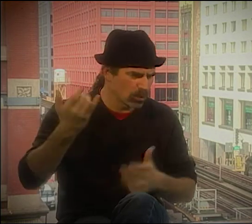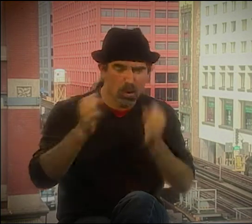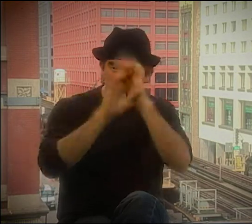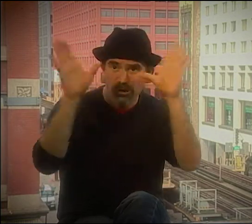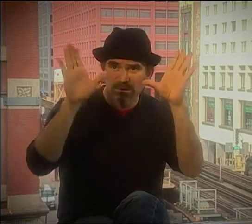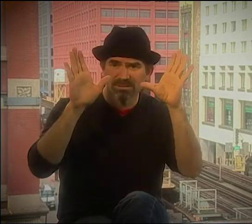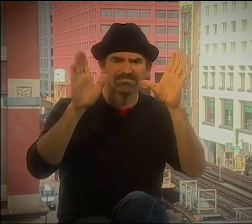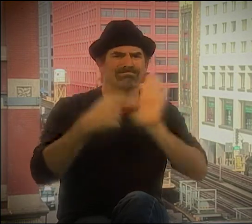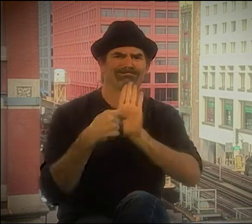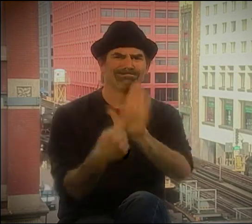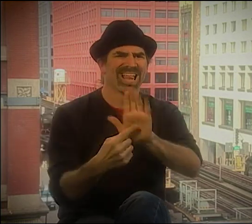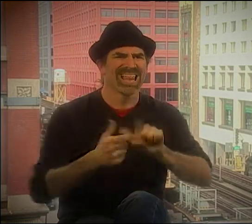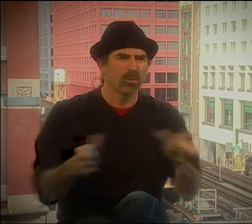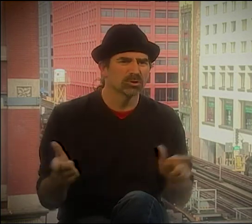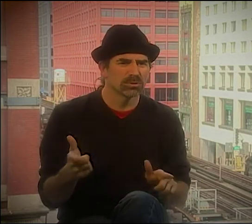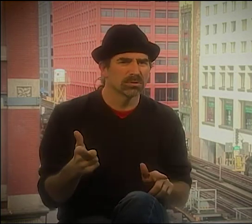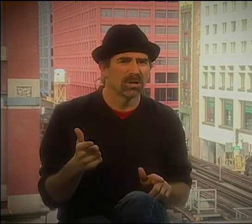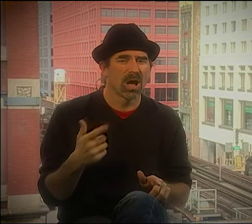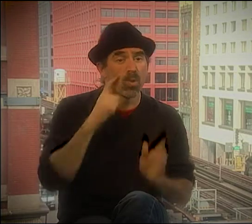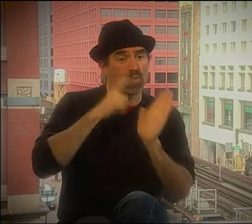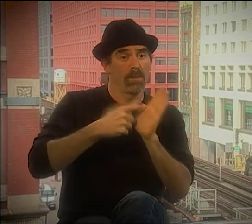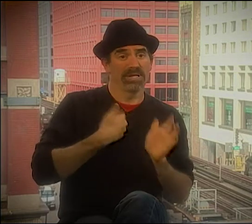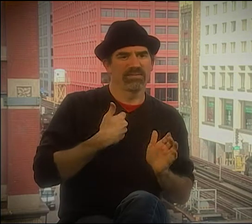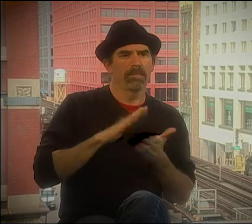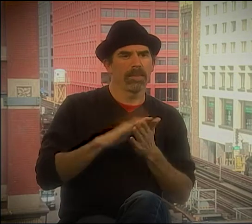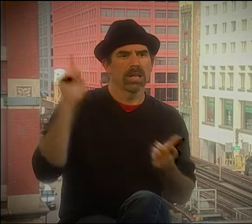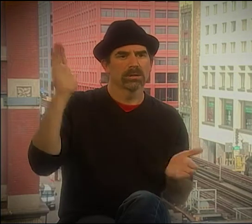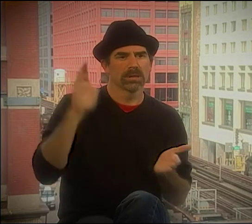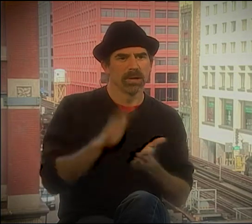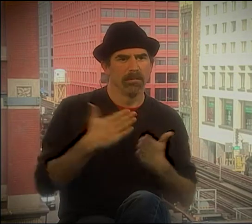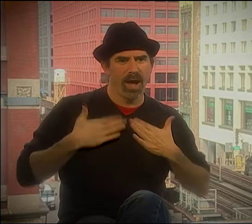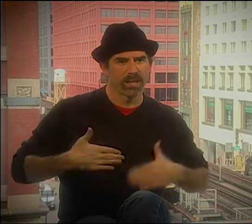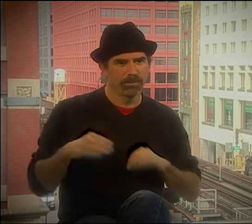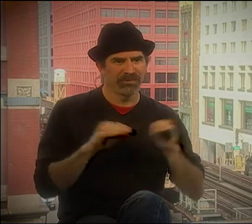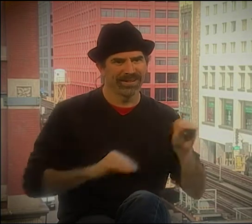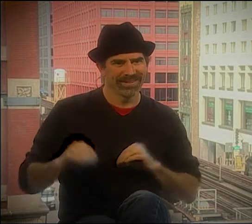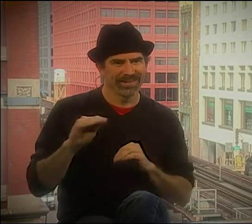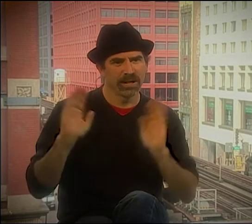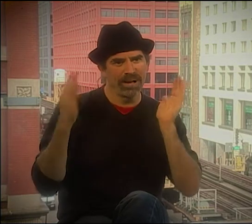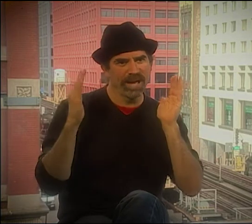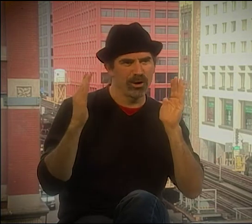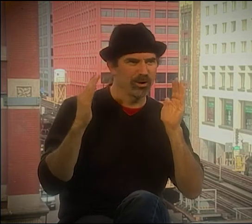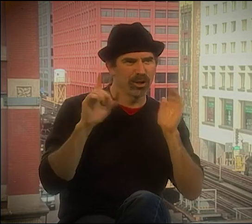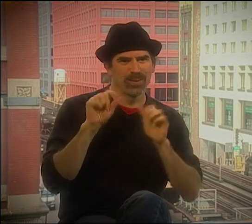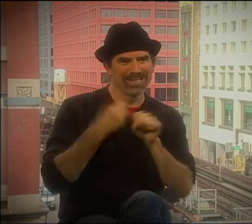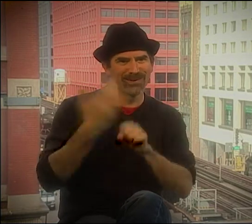SORTS OF POLITICAL IDEATIONS ARE THE LANGUAGES, THE LANGUAGE THAT WE USE.